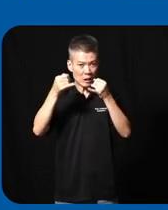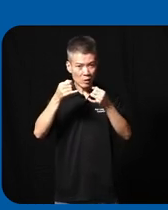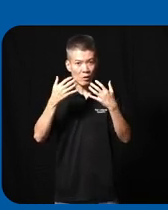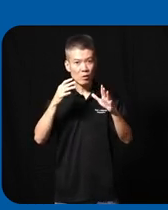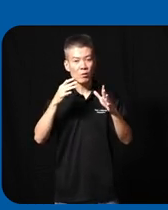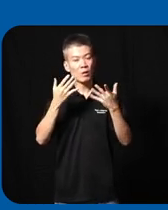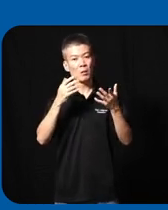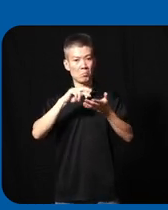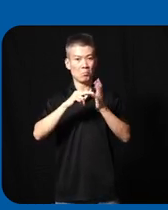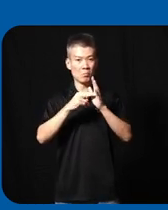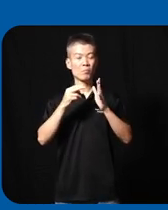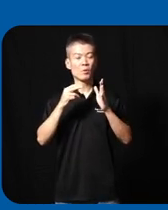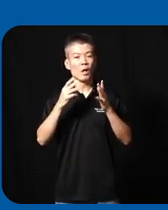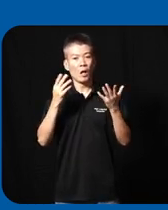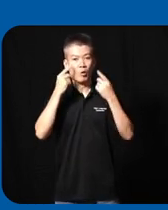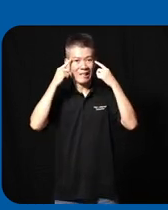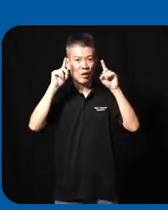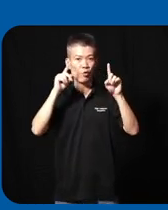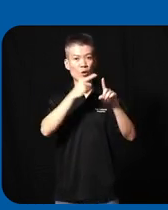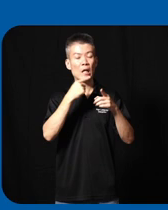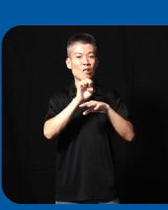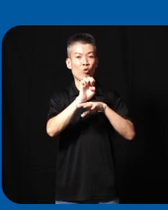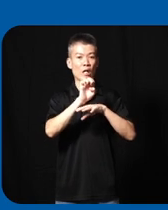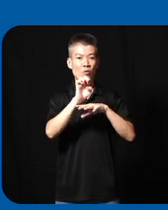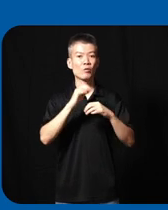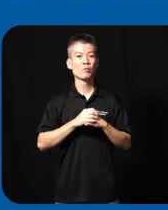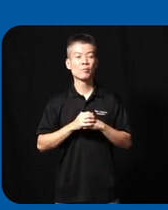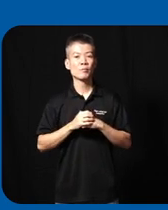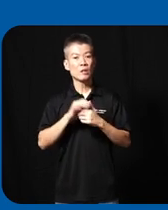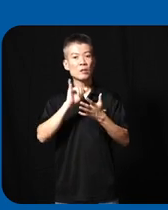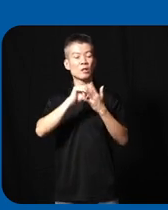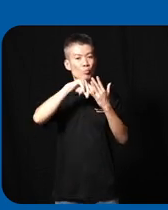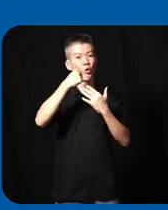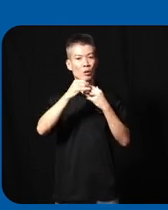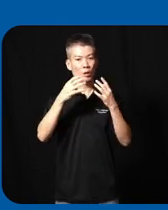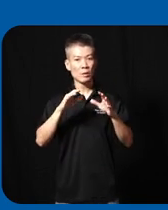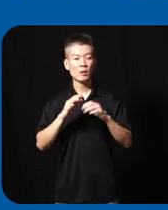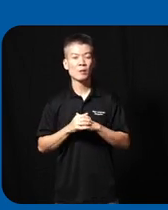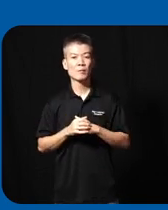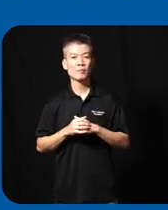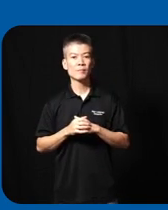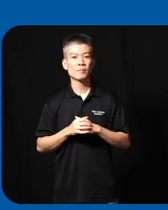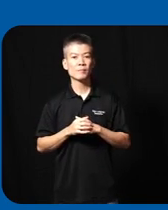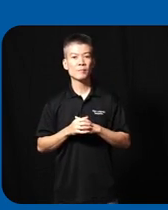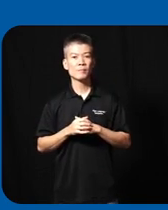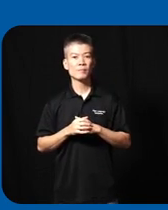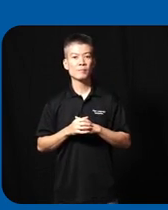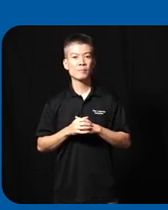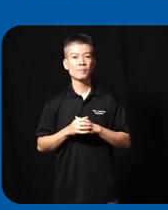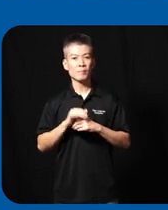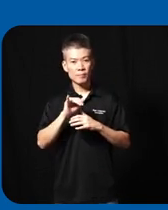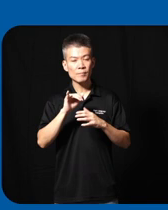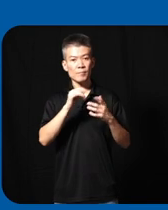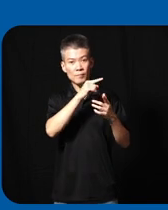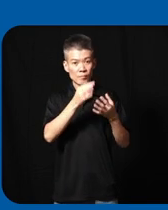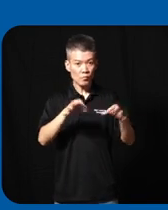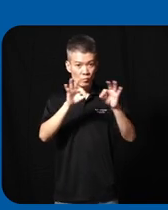is a testimony of how successful and effective the uh project has been uh this is important so last